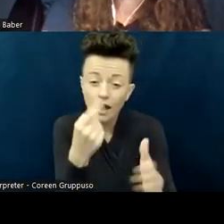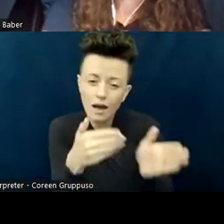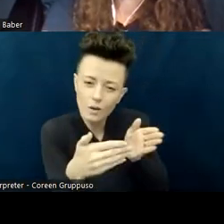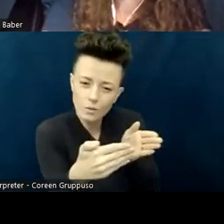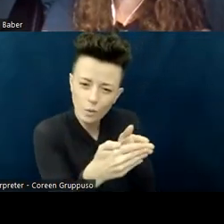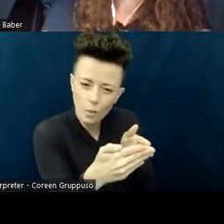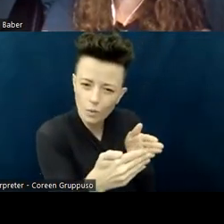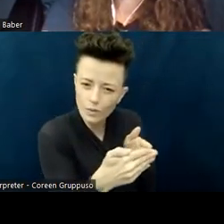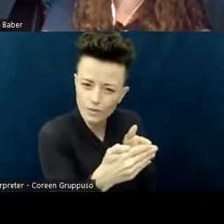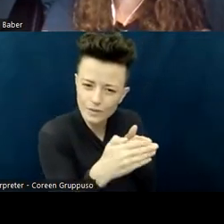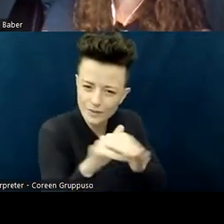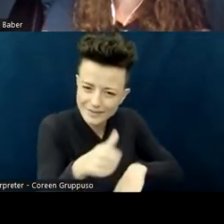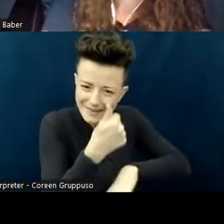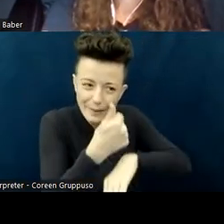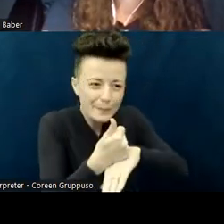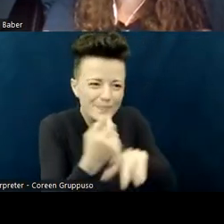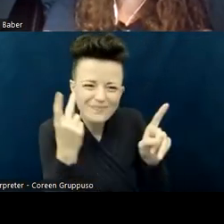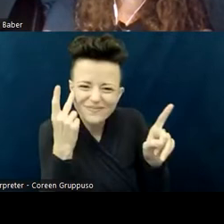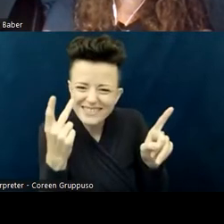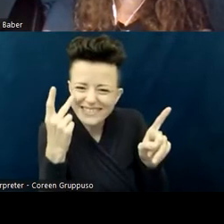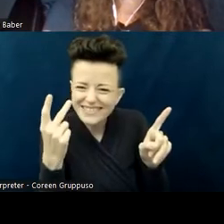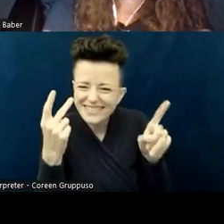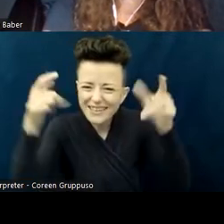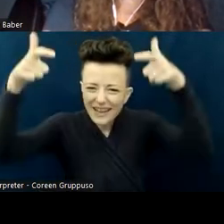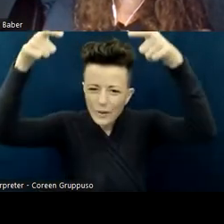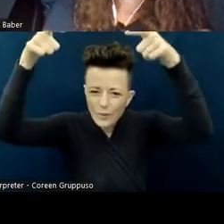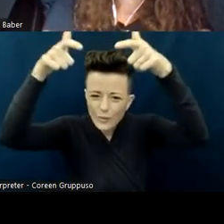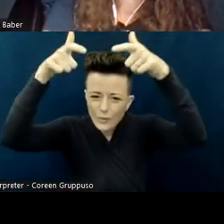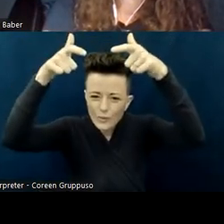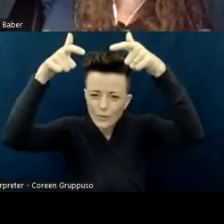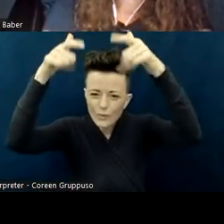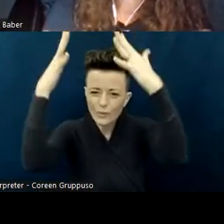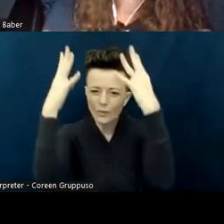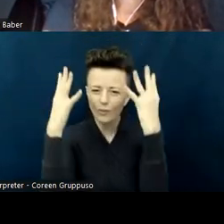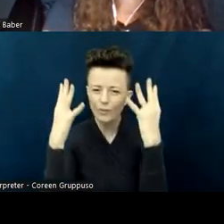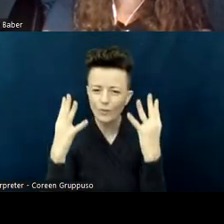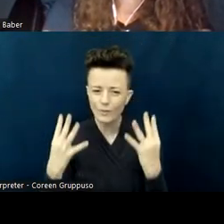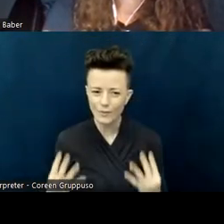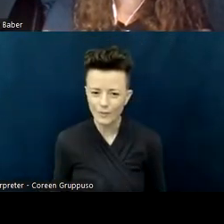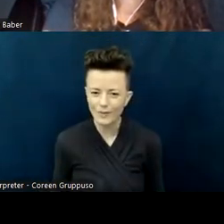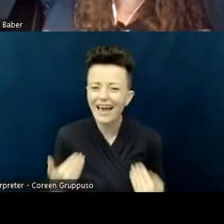prom gossamer fabric that is inside of a hoop; and the hoop has little fairy lights on it.